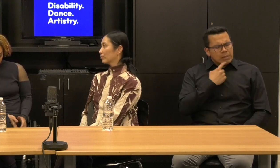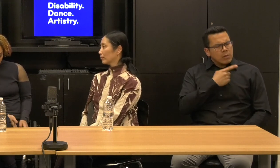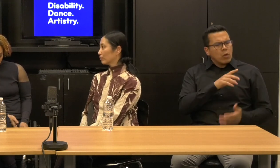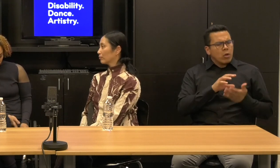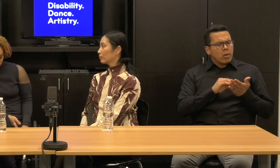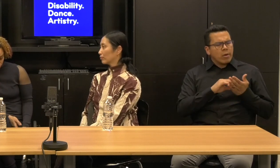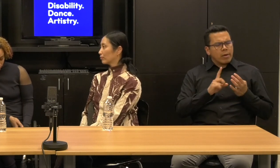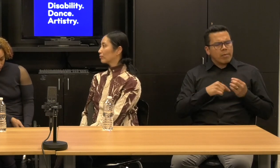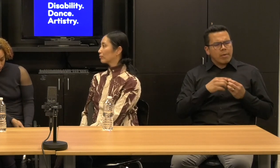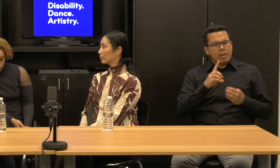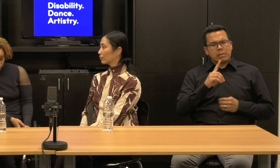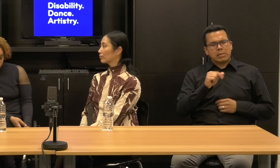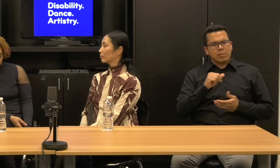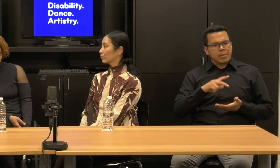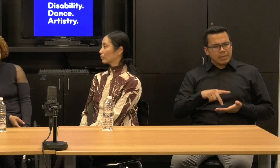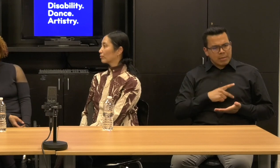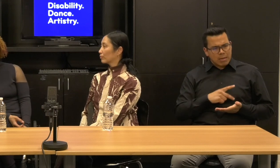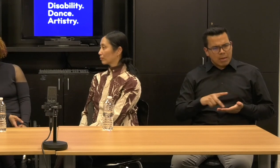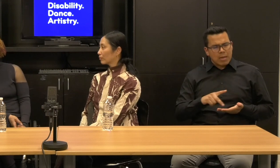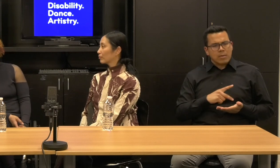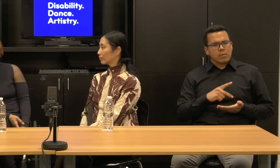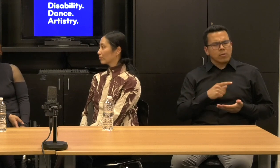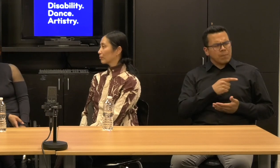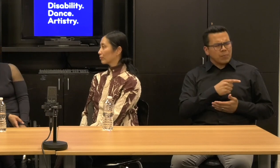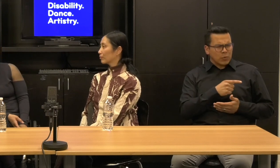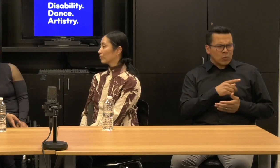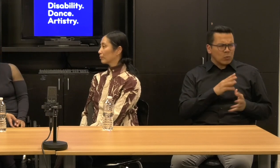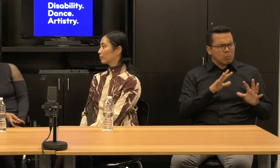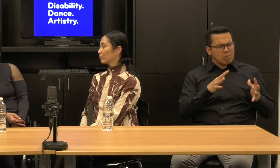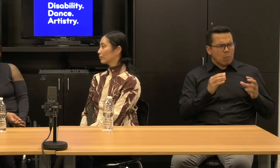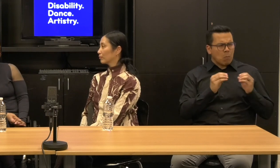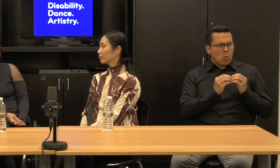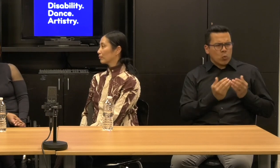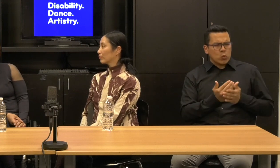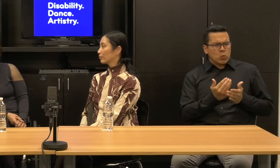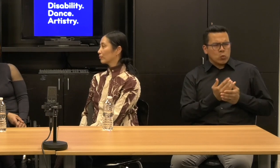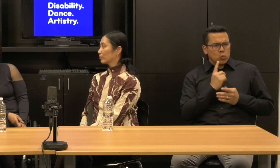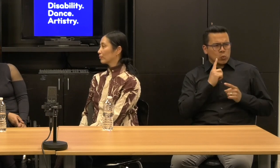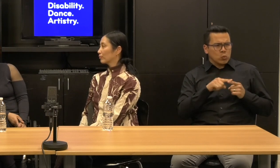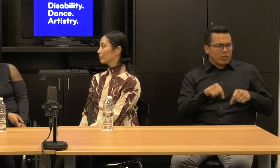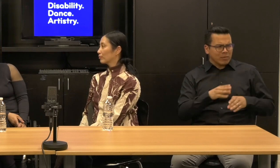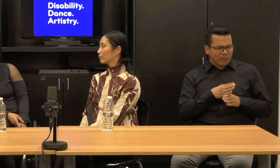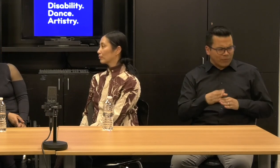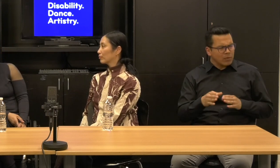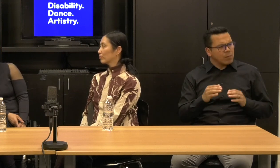I mean, you're, , you're relatively new to this, but, how do you see disability dance